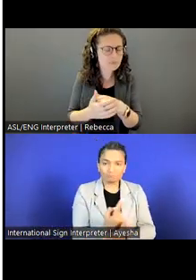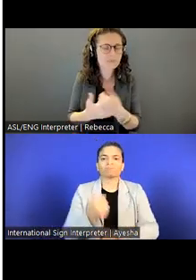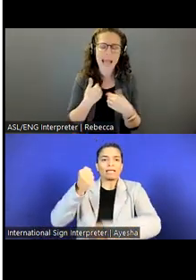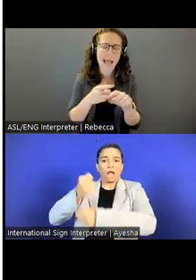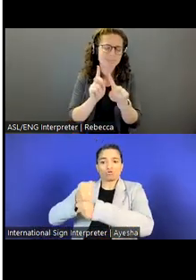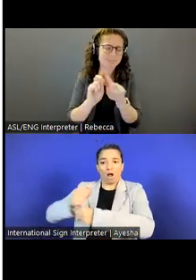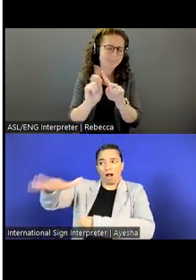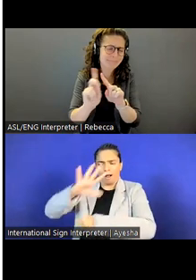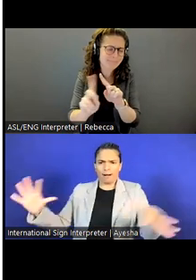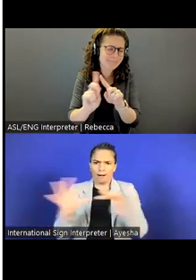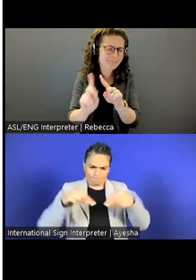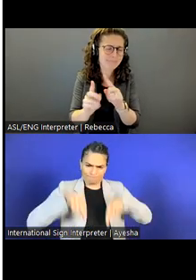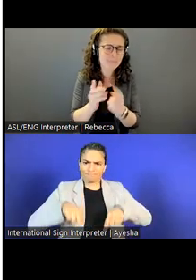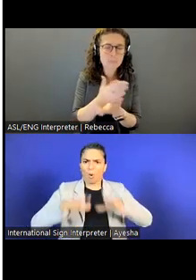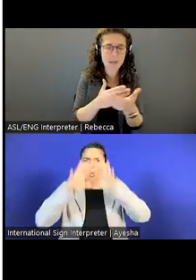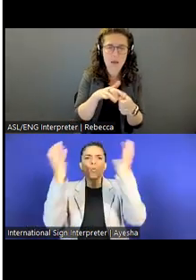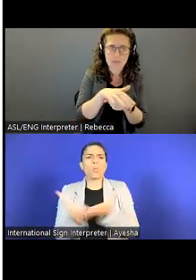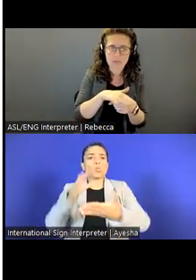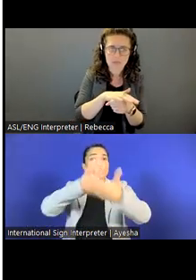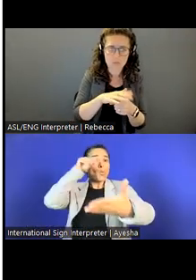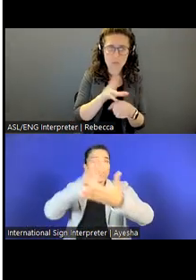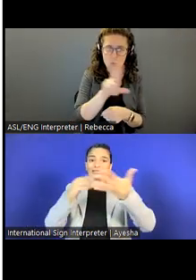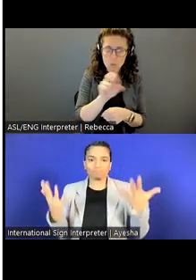We have domestic opportunities here in the U.S.